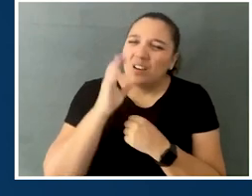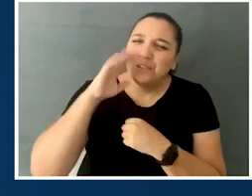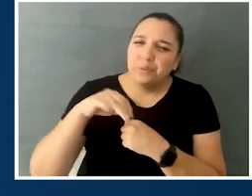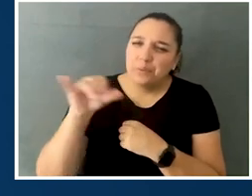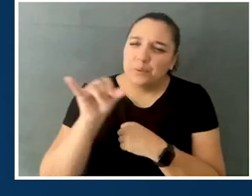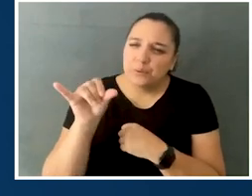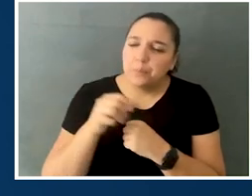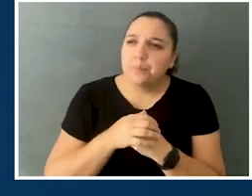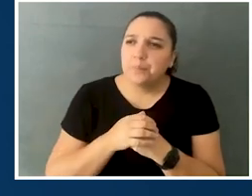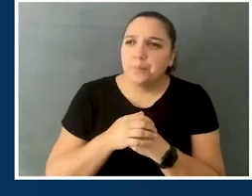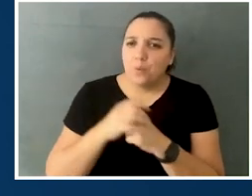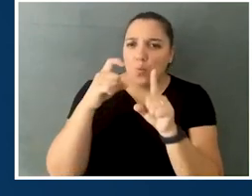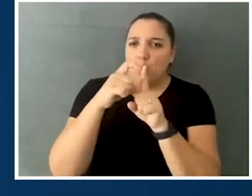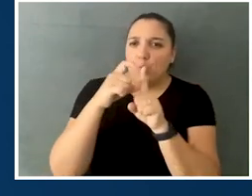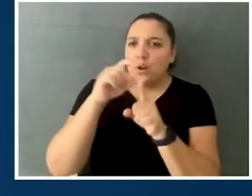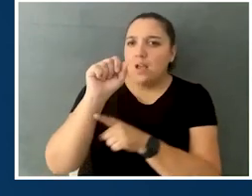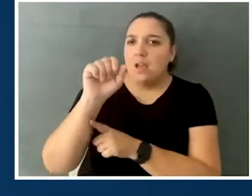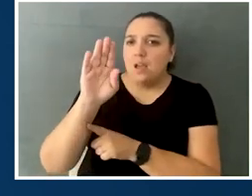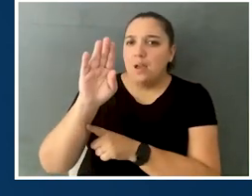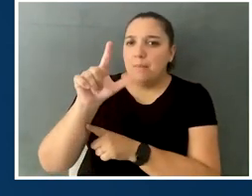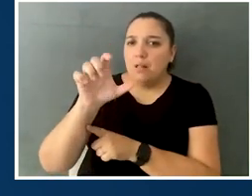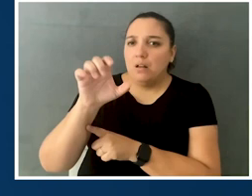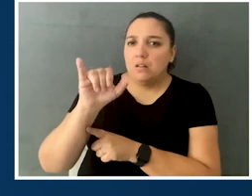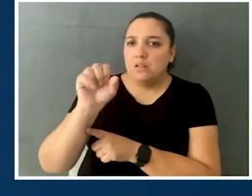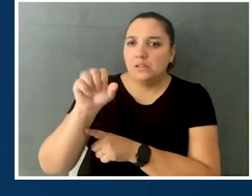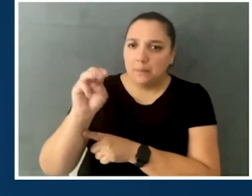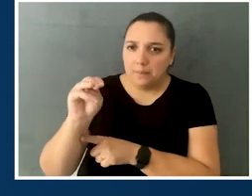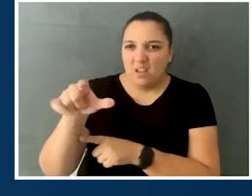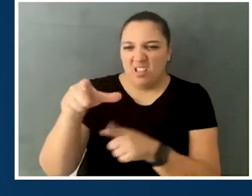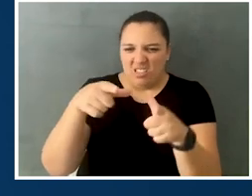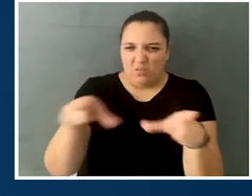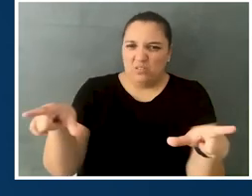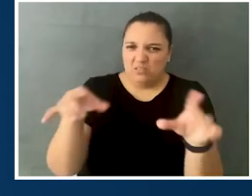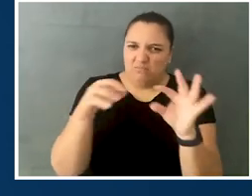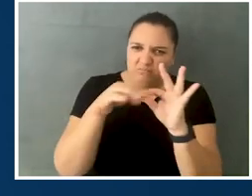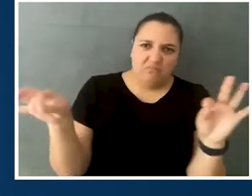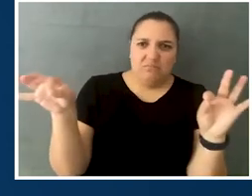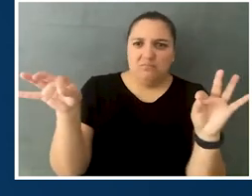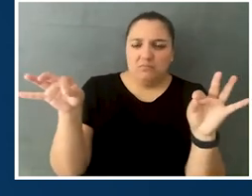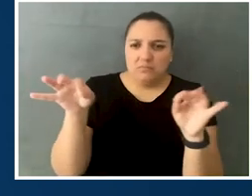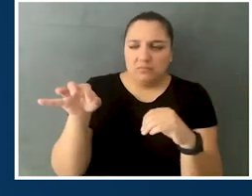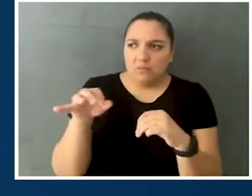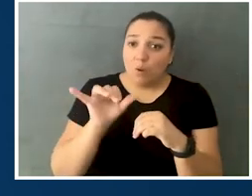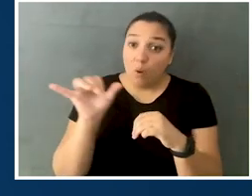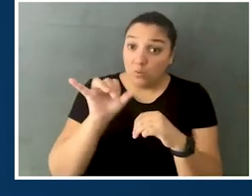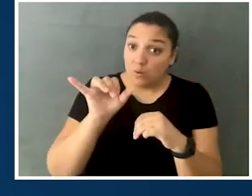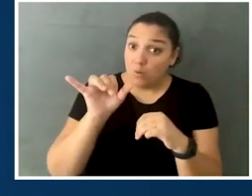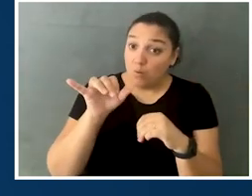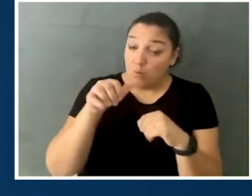we've been talking a lot about ableism and linguistic ableism and how, even in movements, as you said,